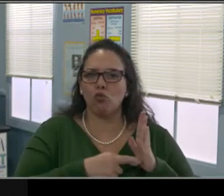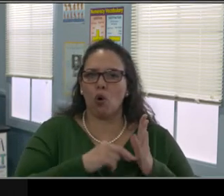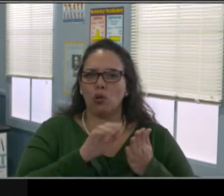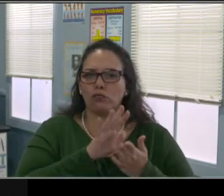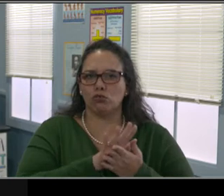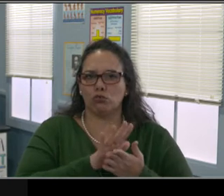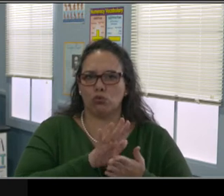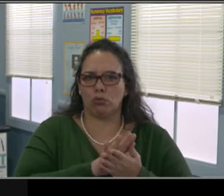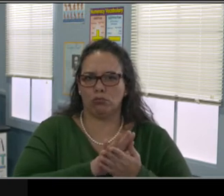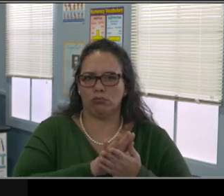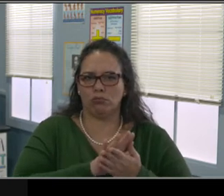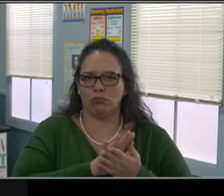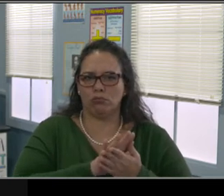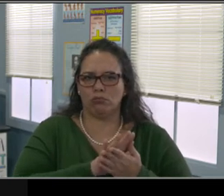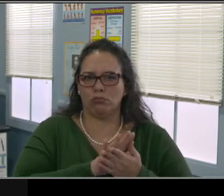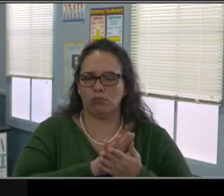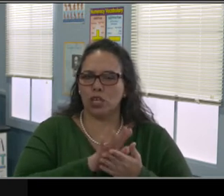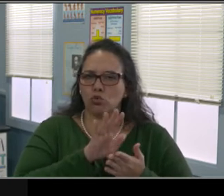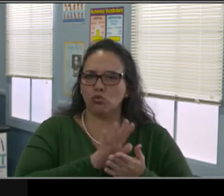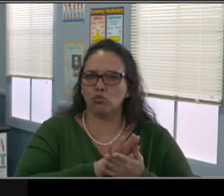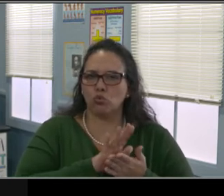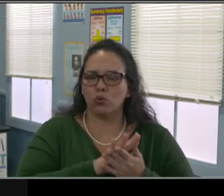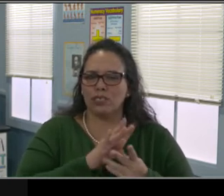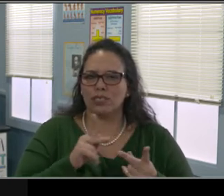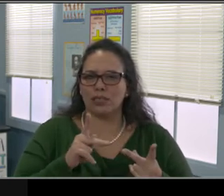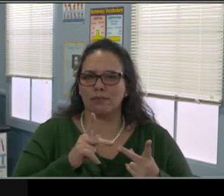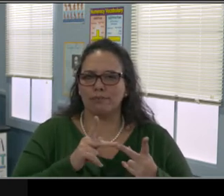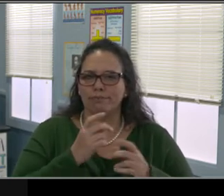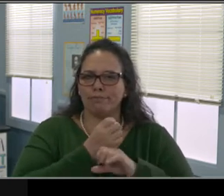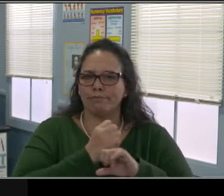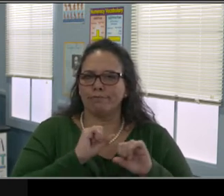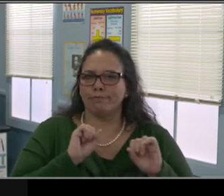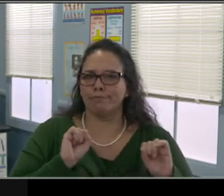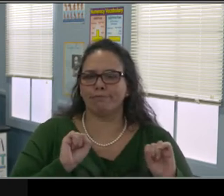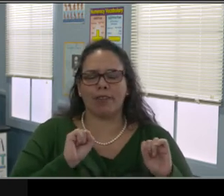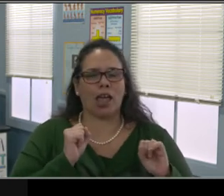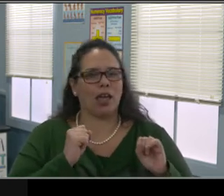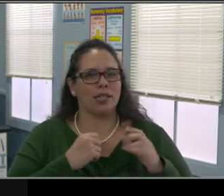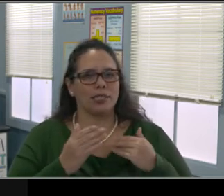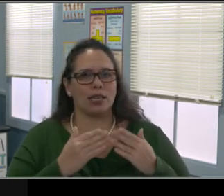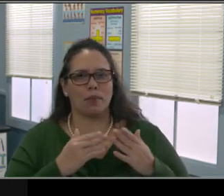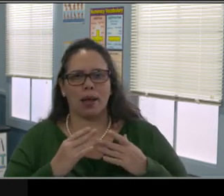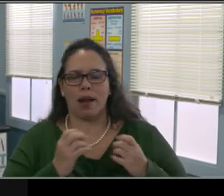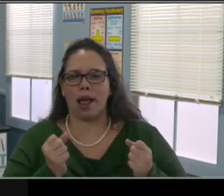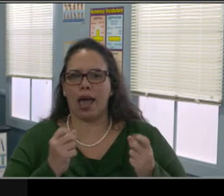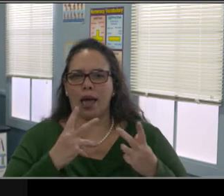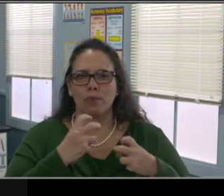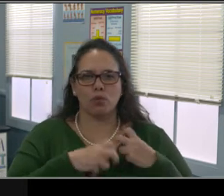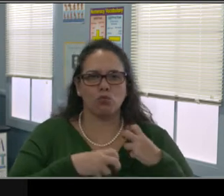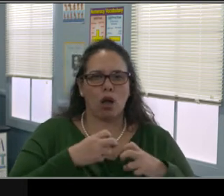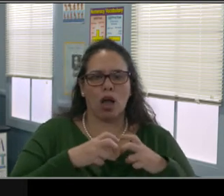that the loss of that can affect the child, okay? Especially a child with an IEP.